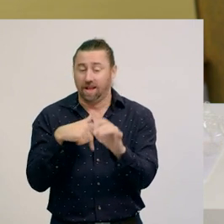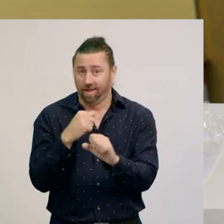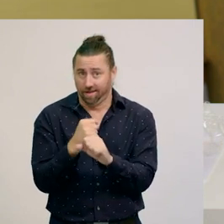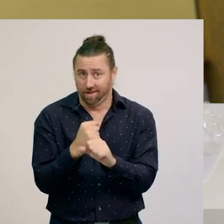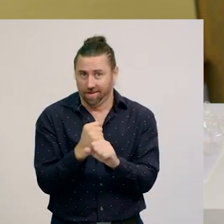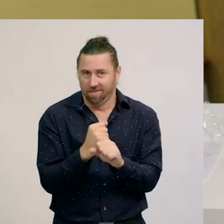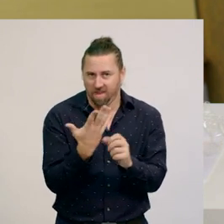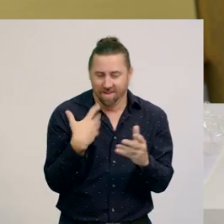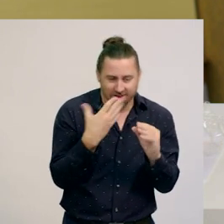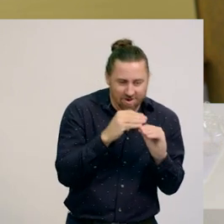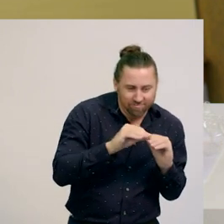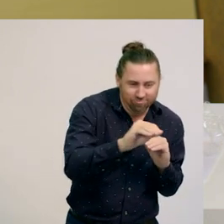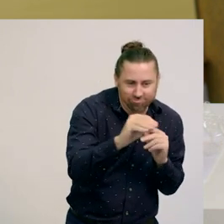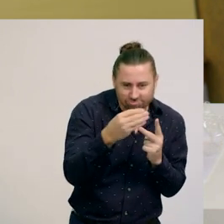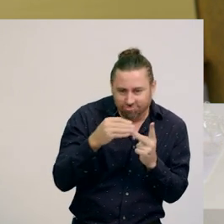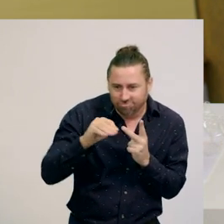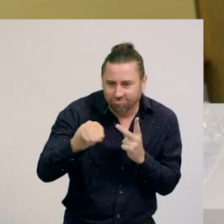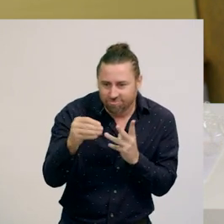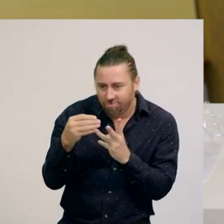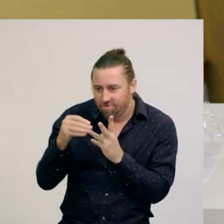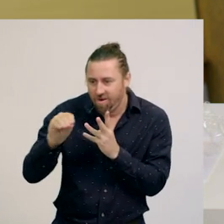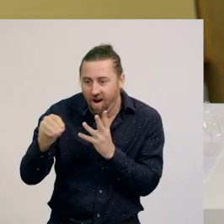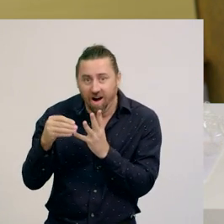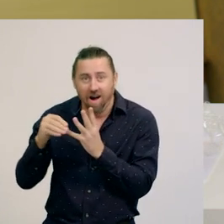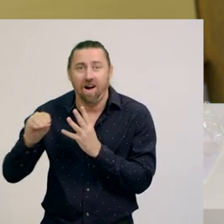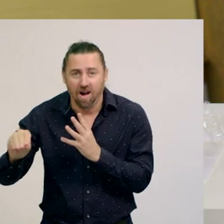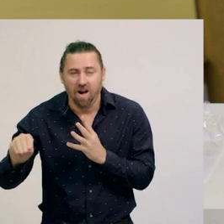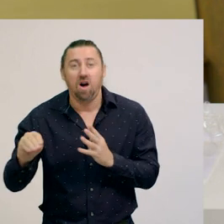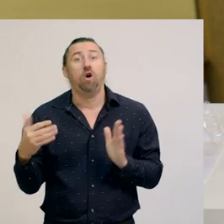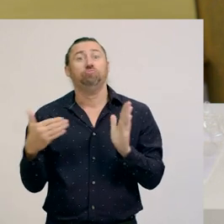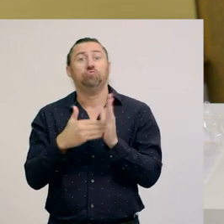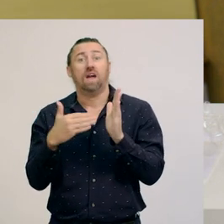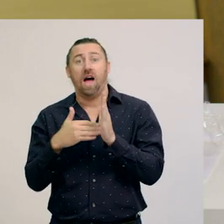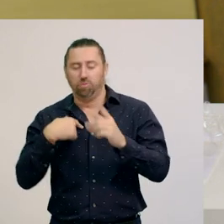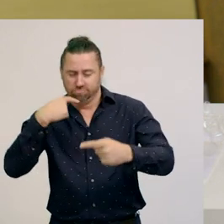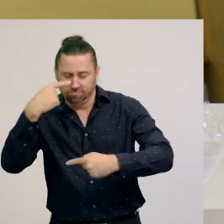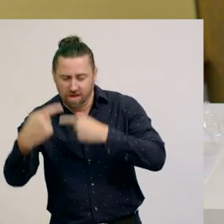Today, we will be partitioning whole objects into halves.